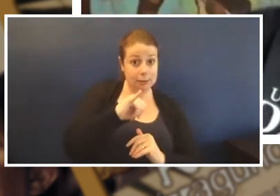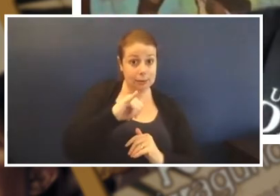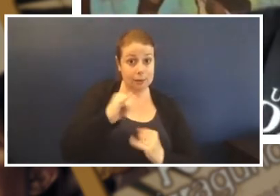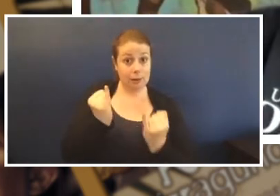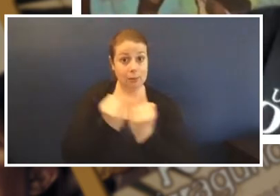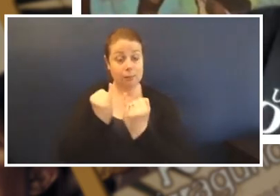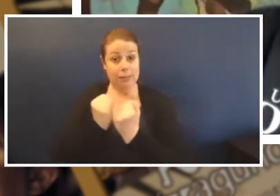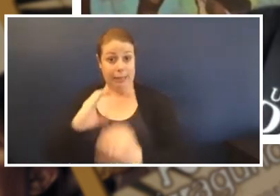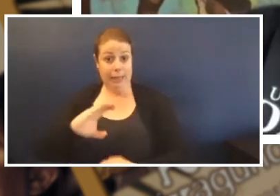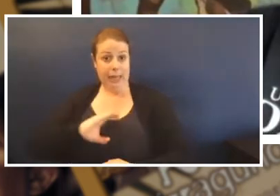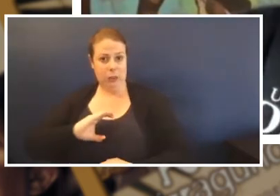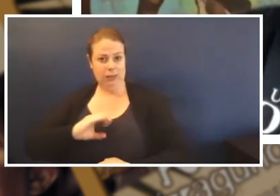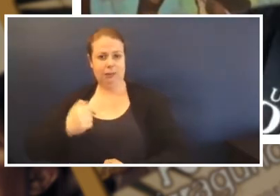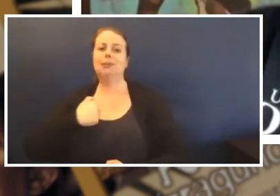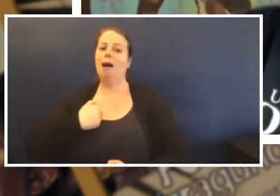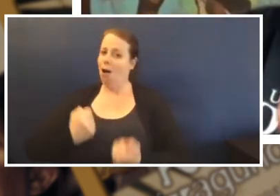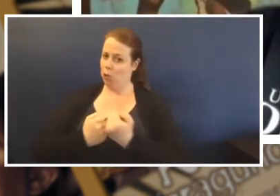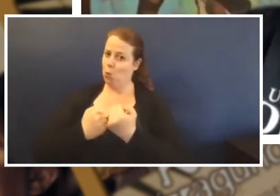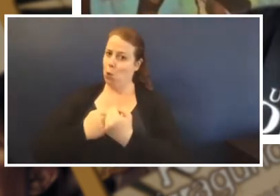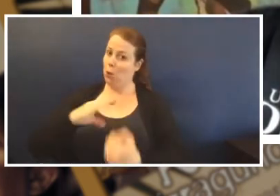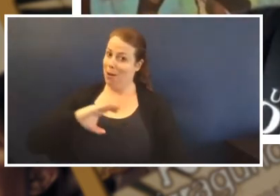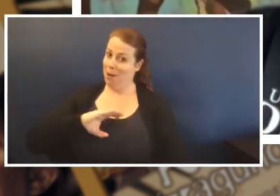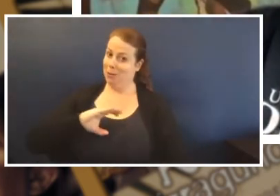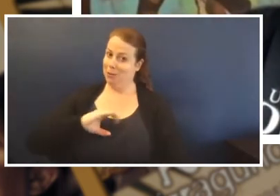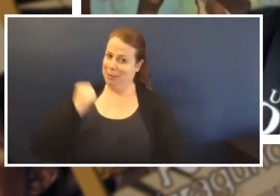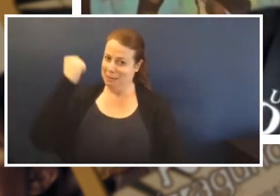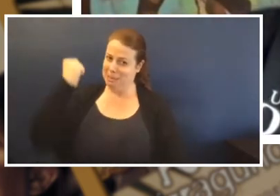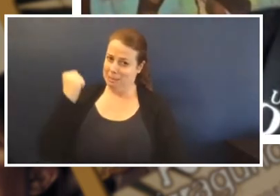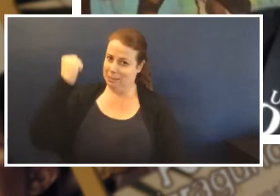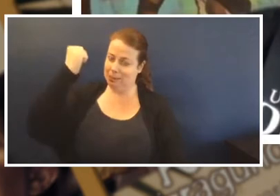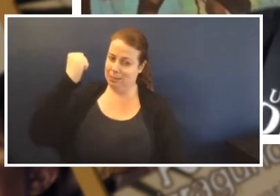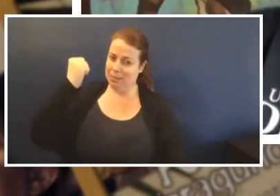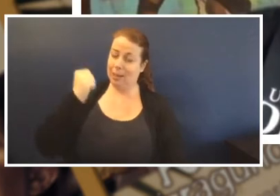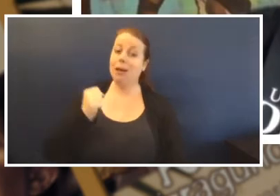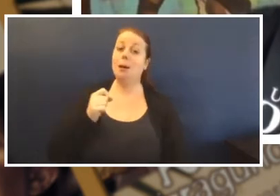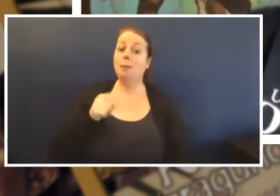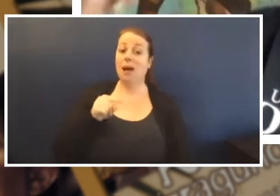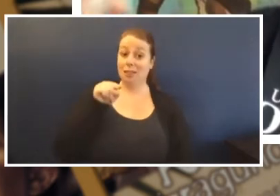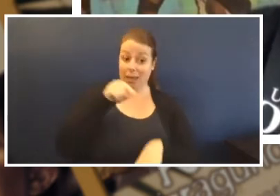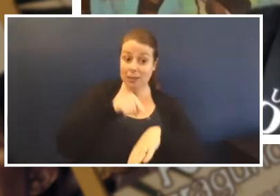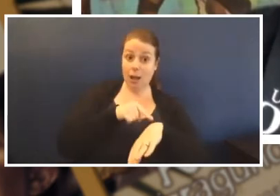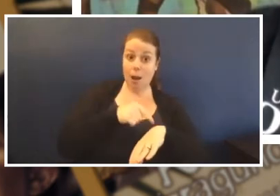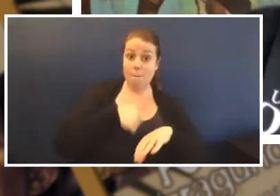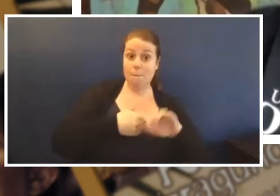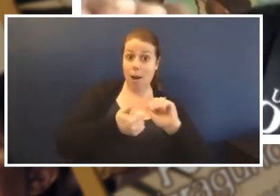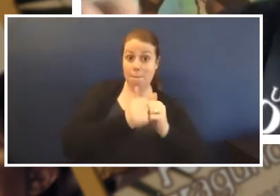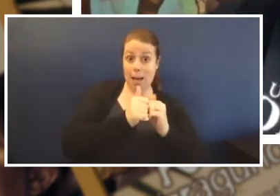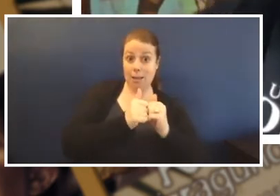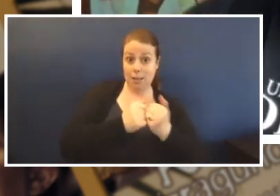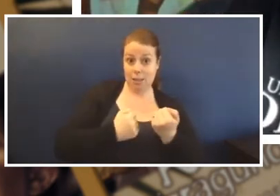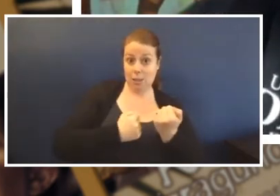Essendon. Well Mimi, my partner at the time, was ethnic and I had a good mate that played for